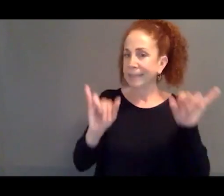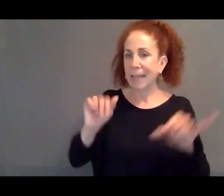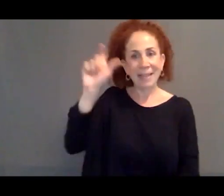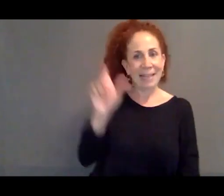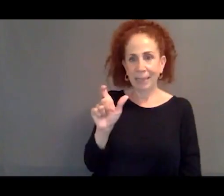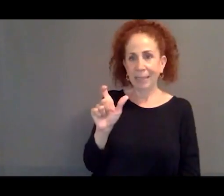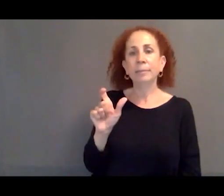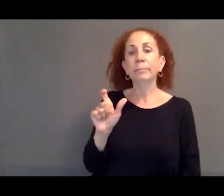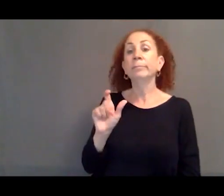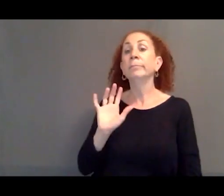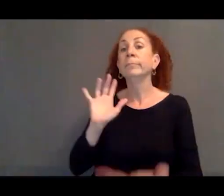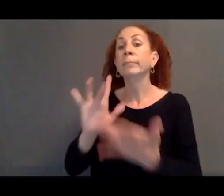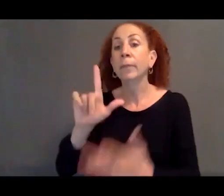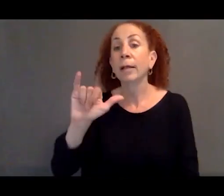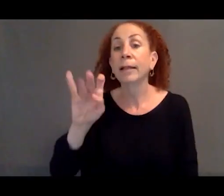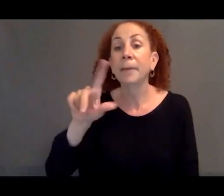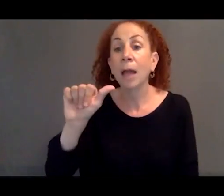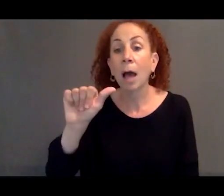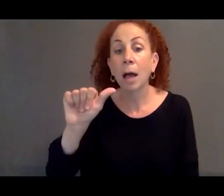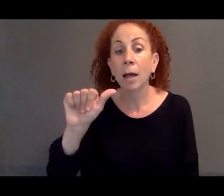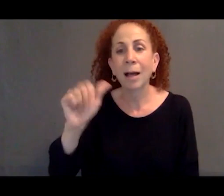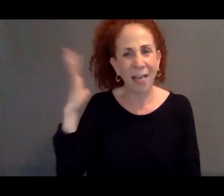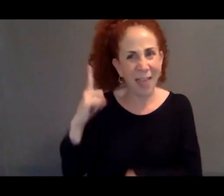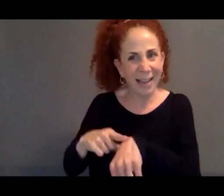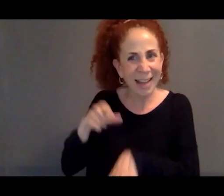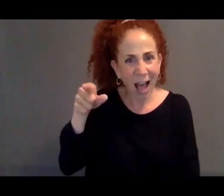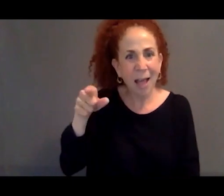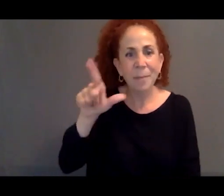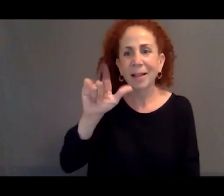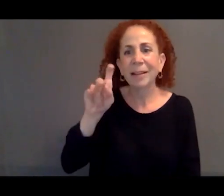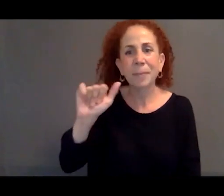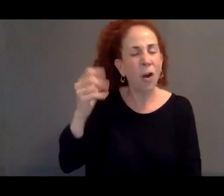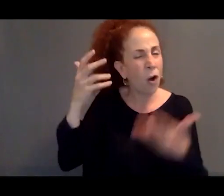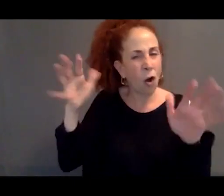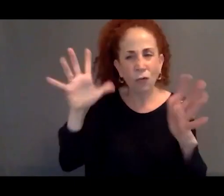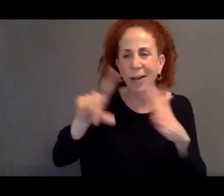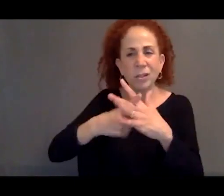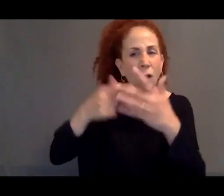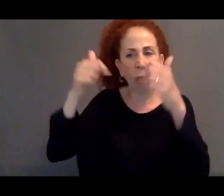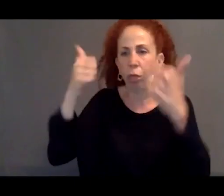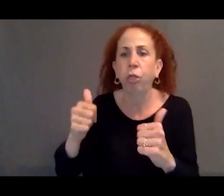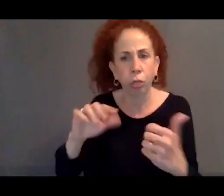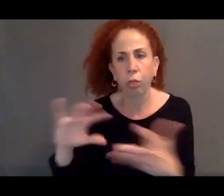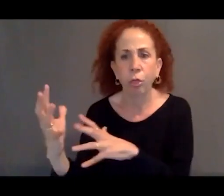to Libya, which in that period, was already falling into disarray.